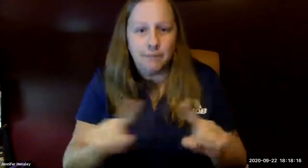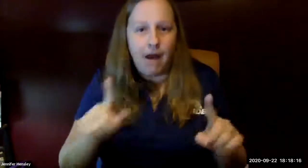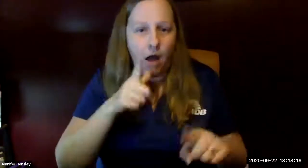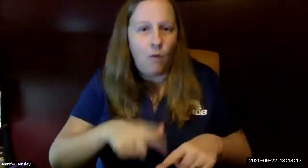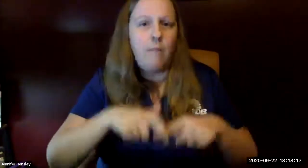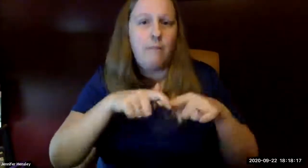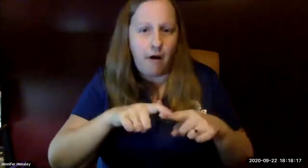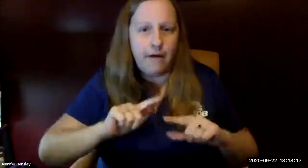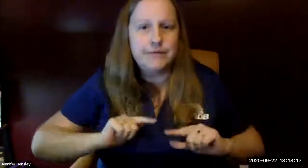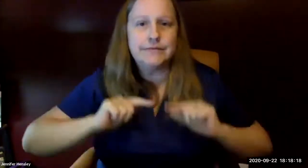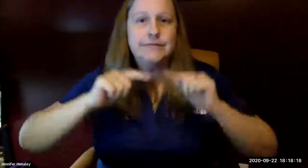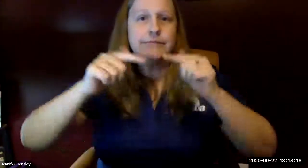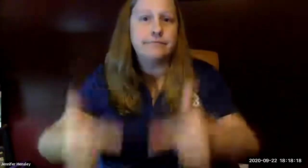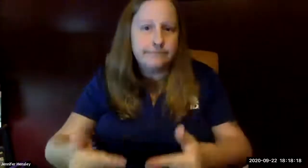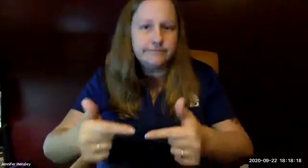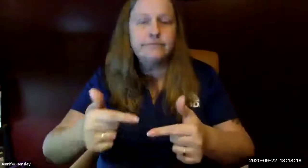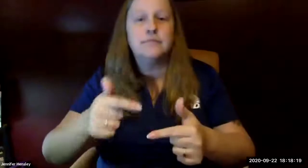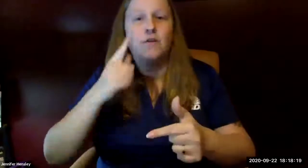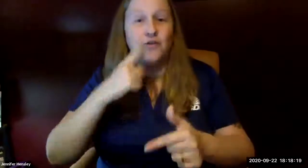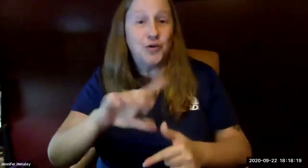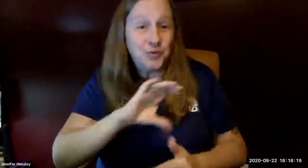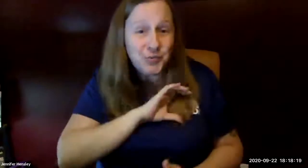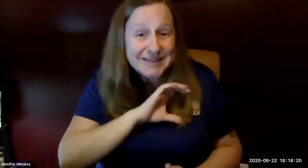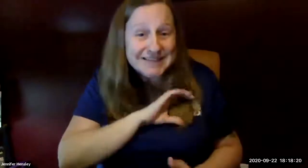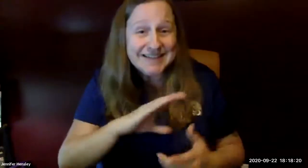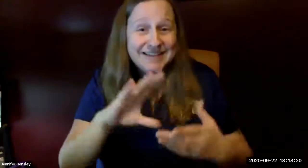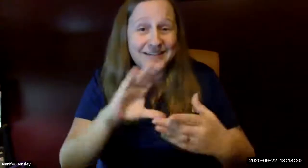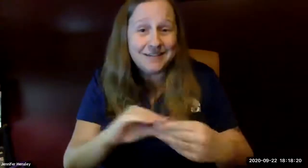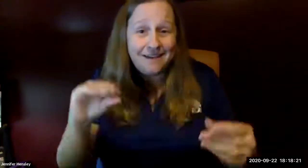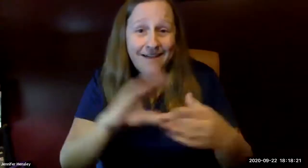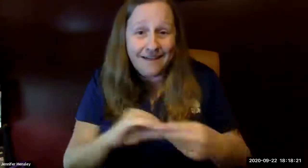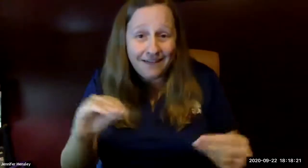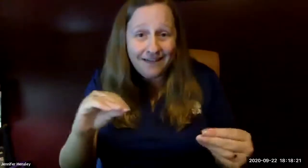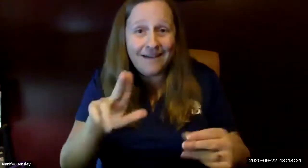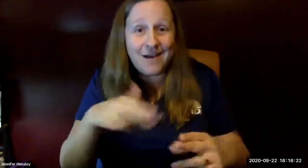i'm sure there are many questions so